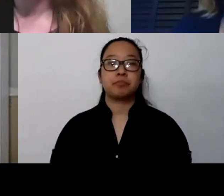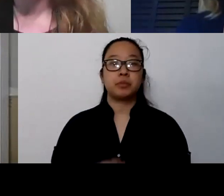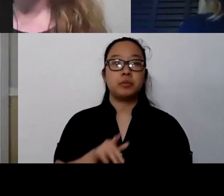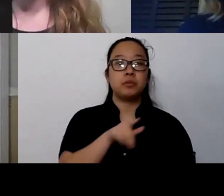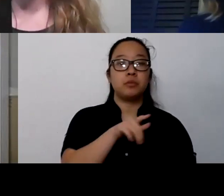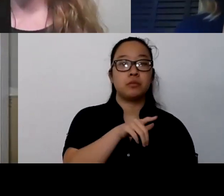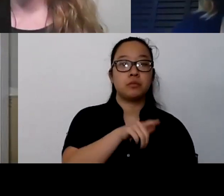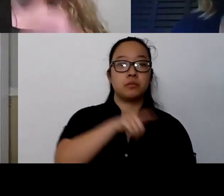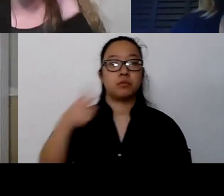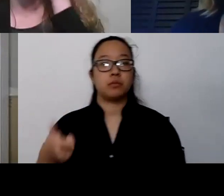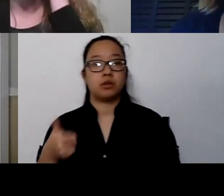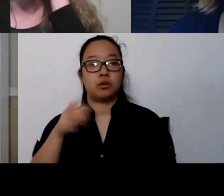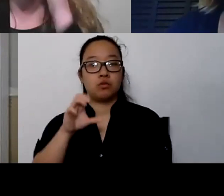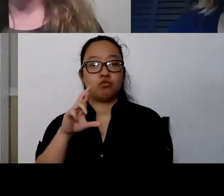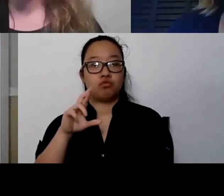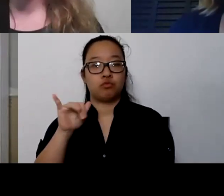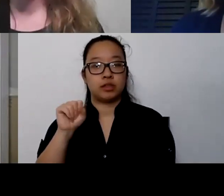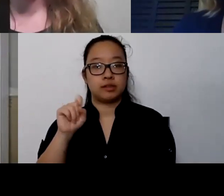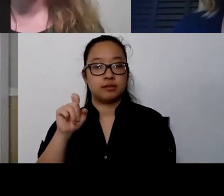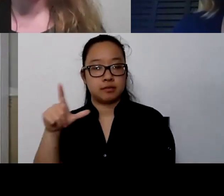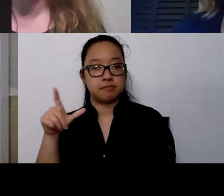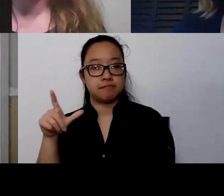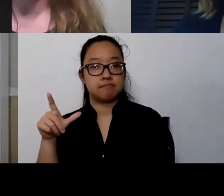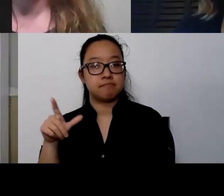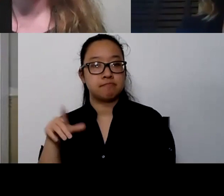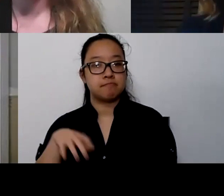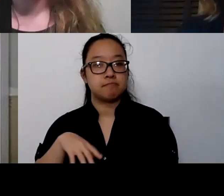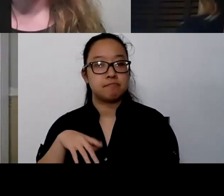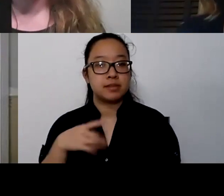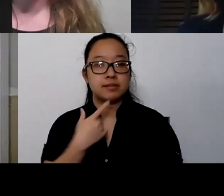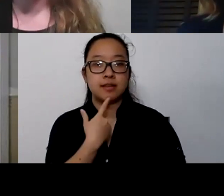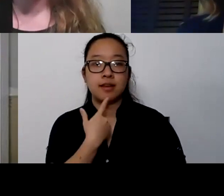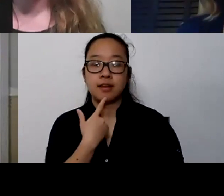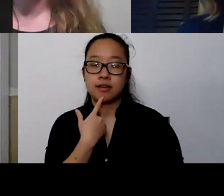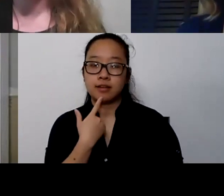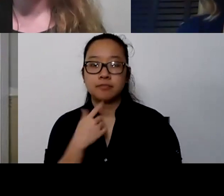as far as just presentations, I think that anxiety has really increased overall